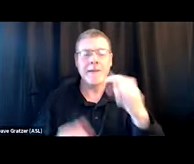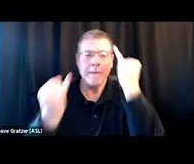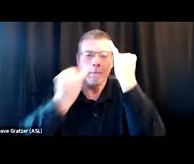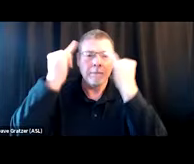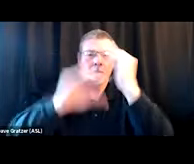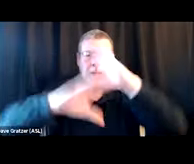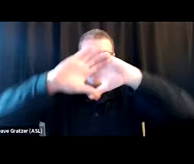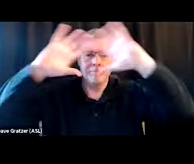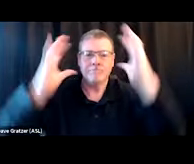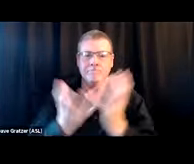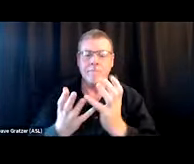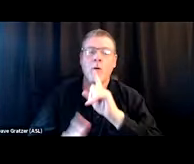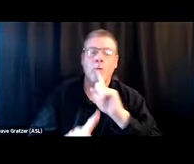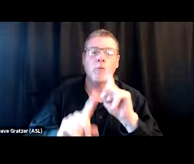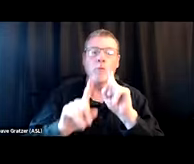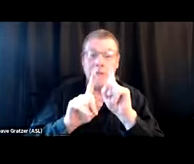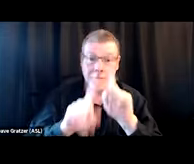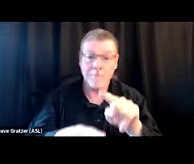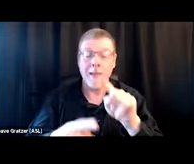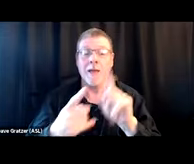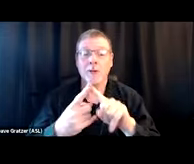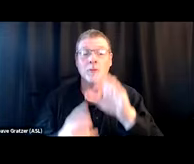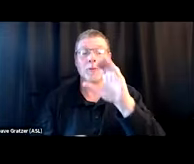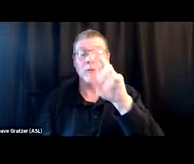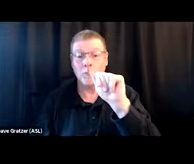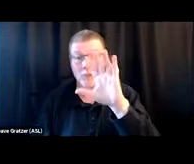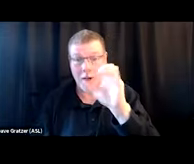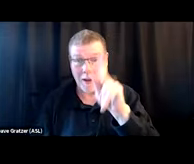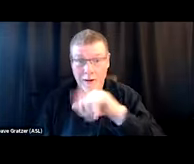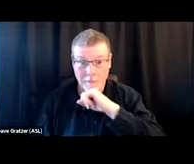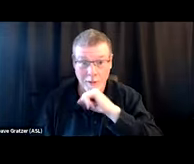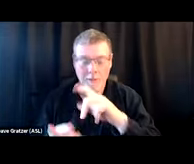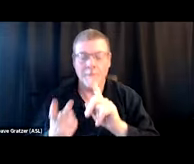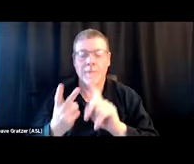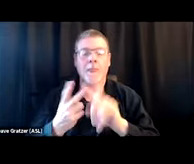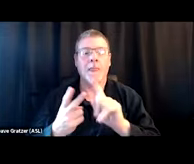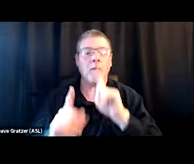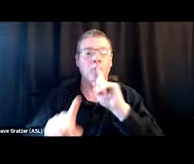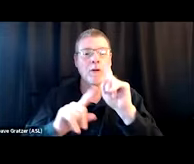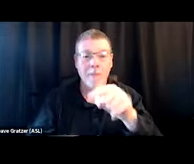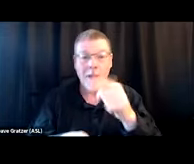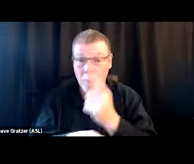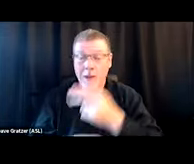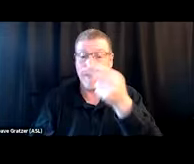that responded to the crack epidemic, that responded more appropriately to the HIV epidemic, would look like,